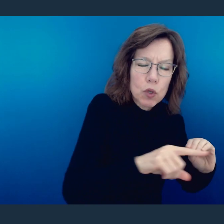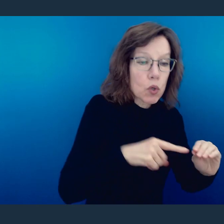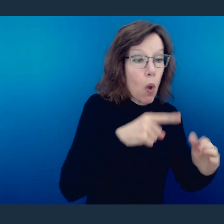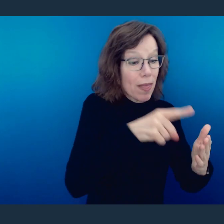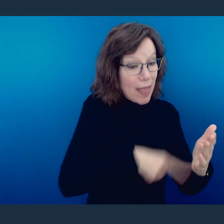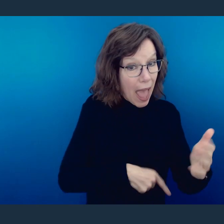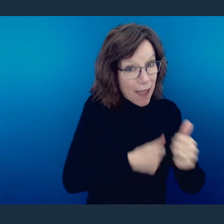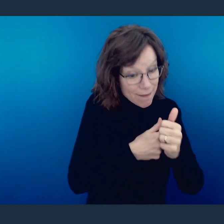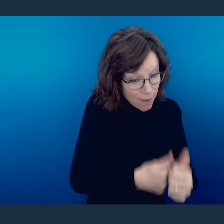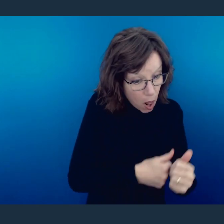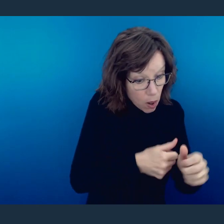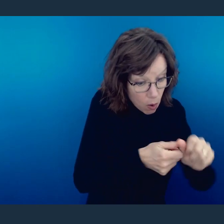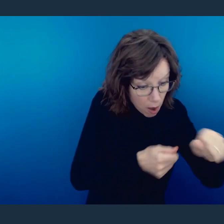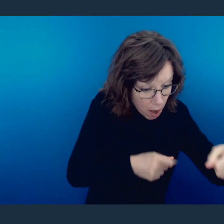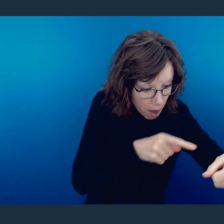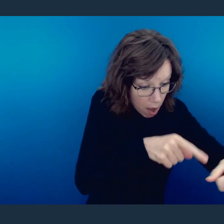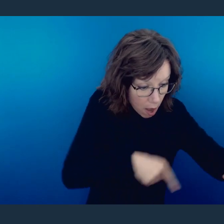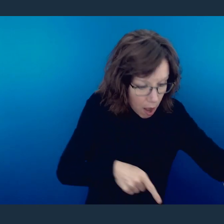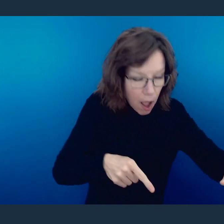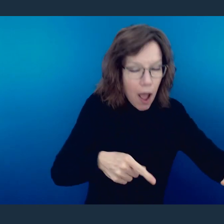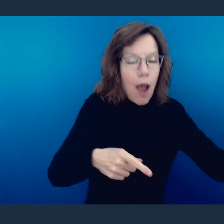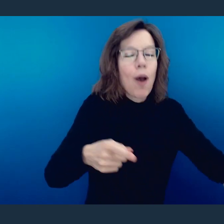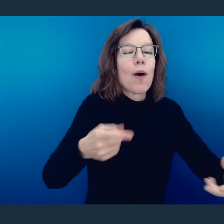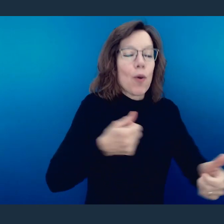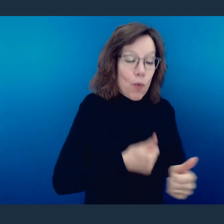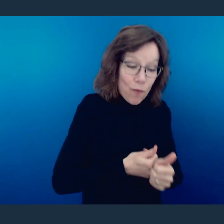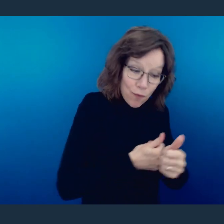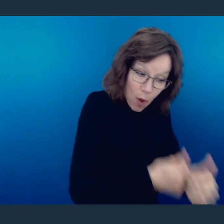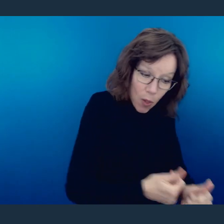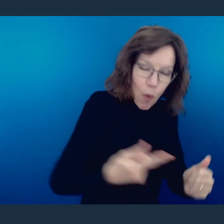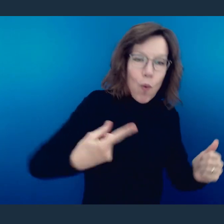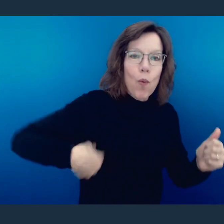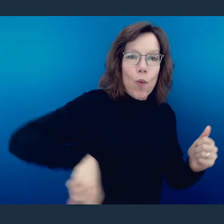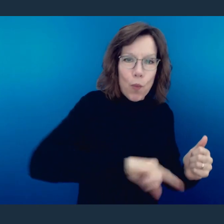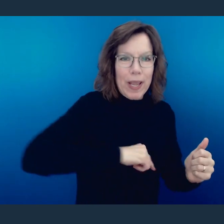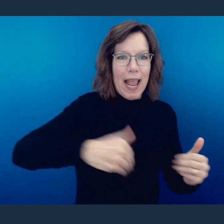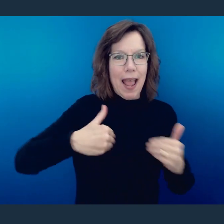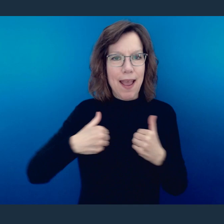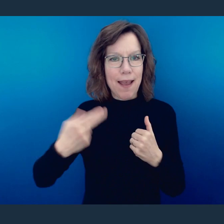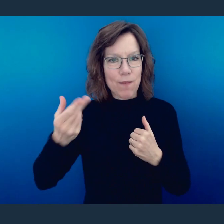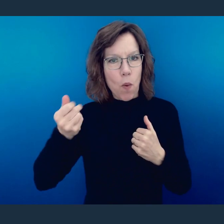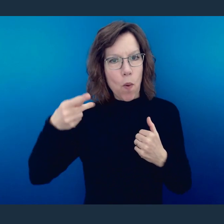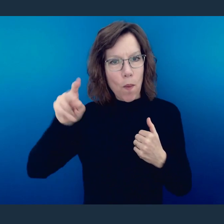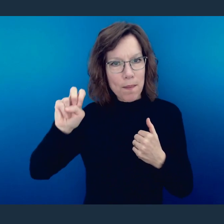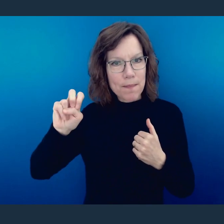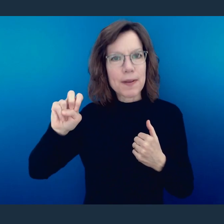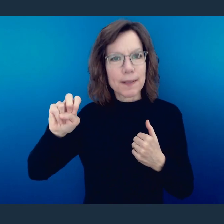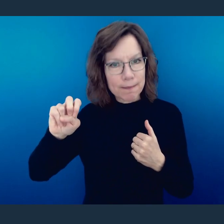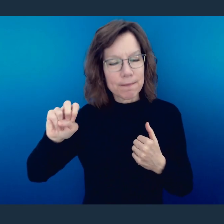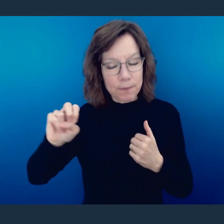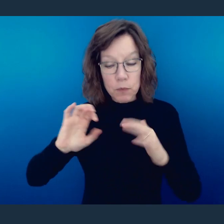of the scriptures we might have hope." Notice how that's externally focused in how